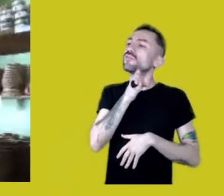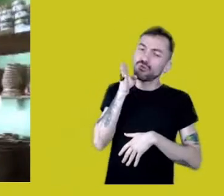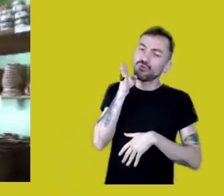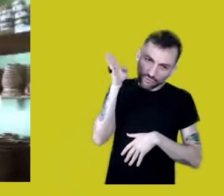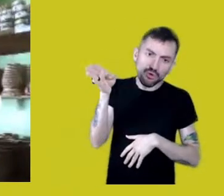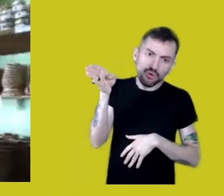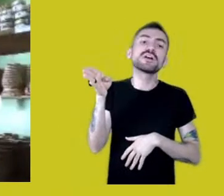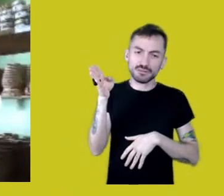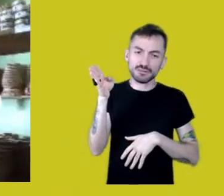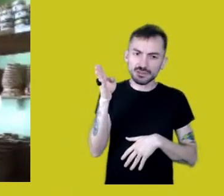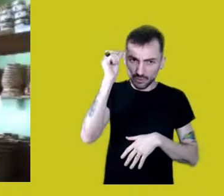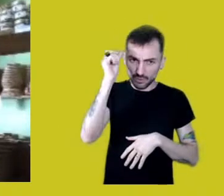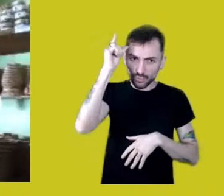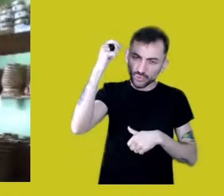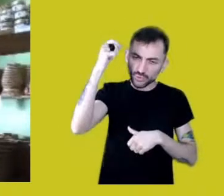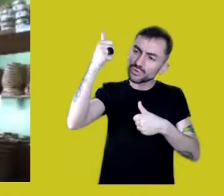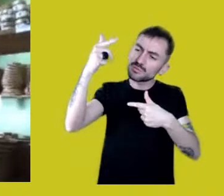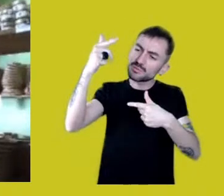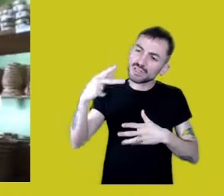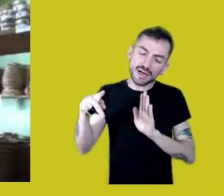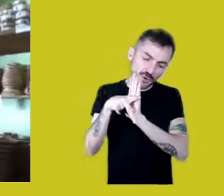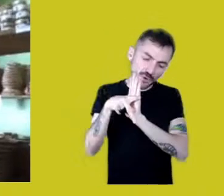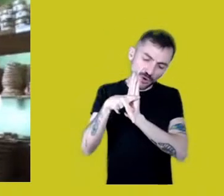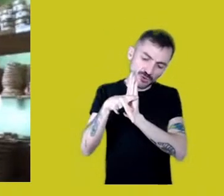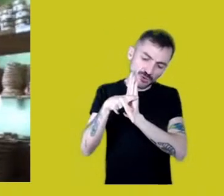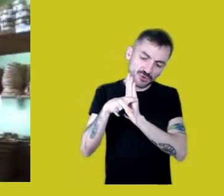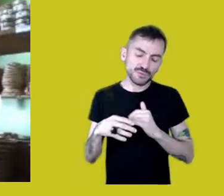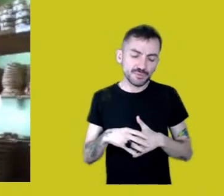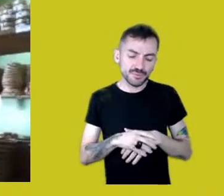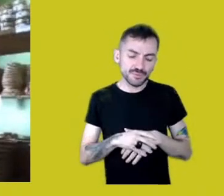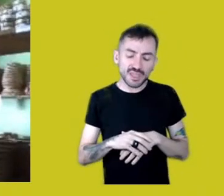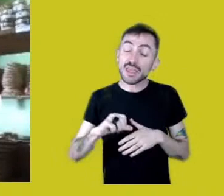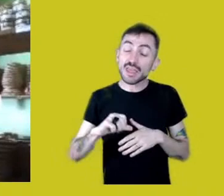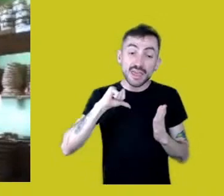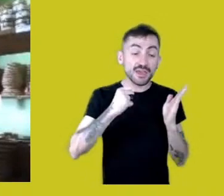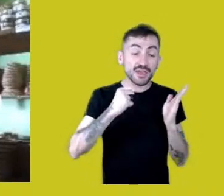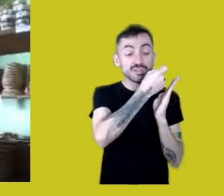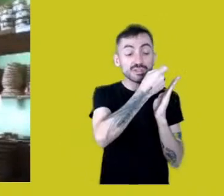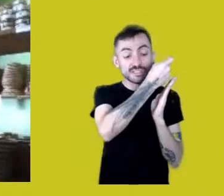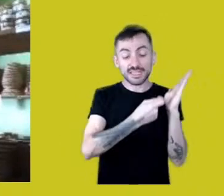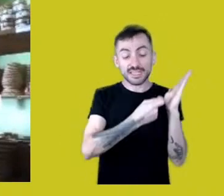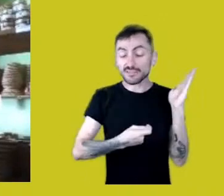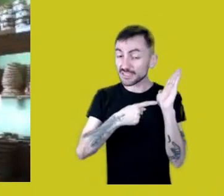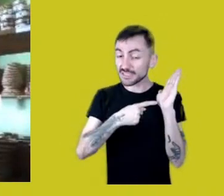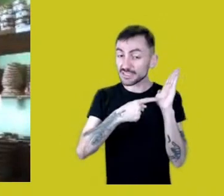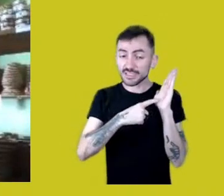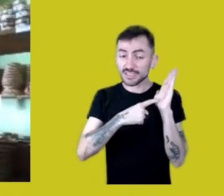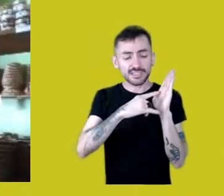What did we do? I wrote an article explaining the meaning of that basket